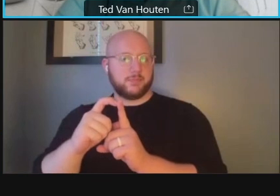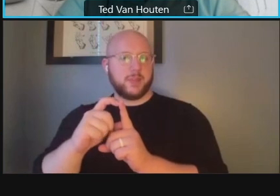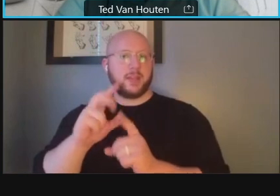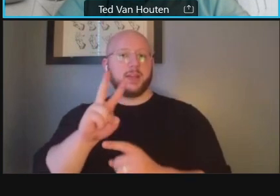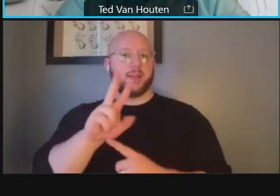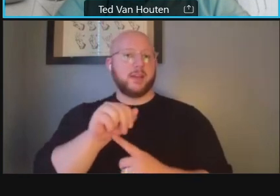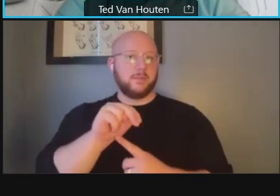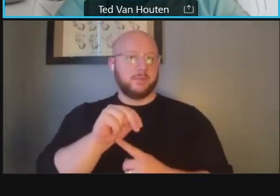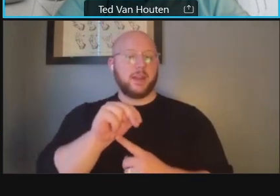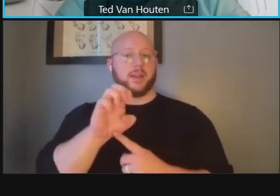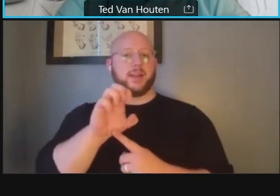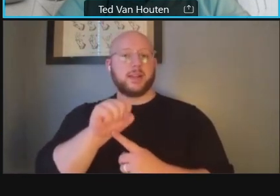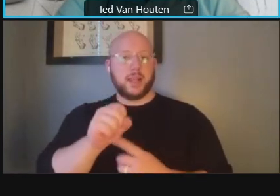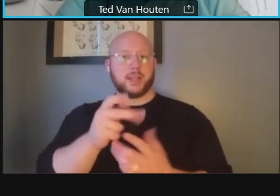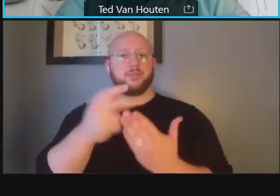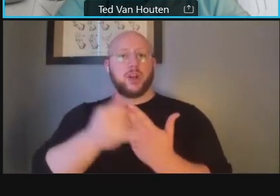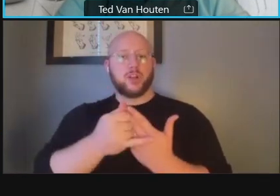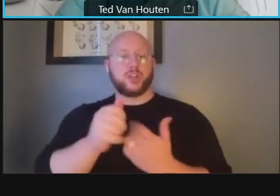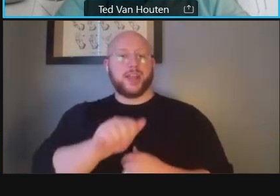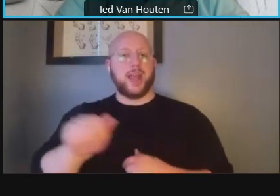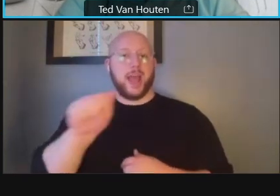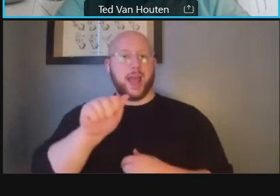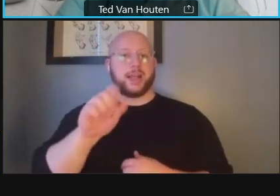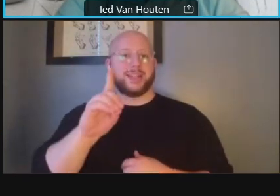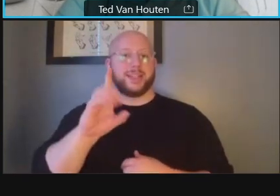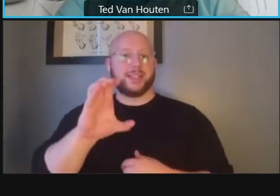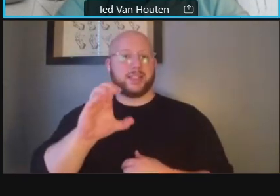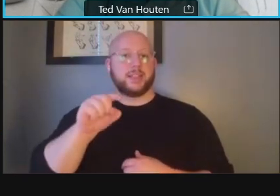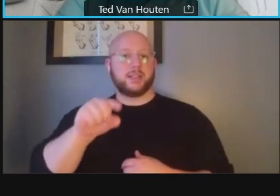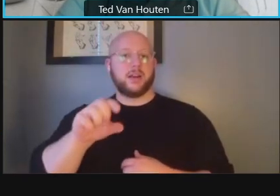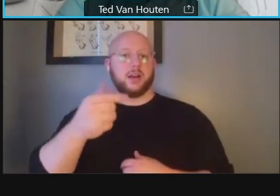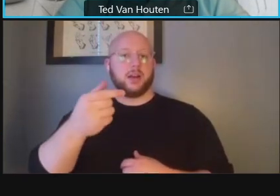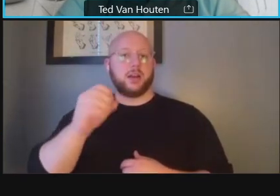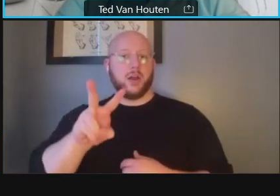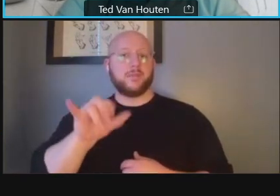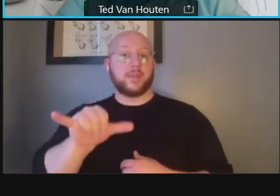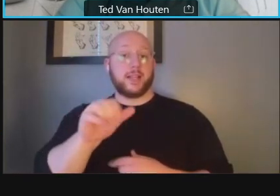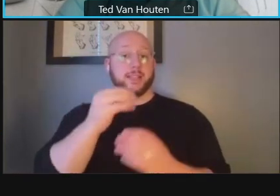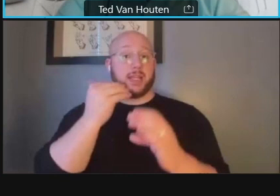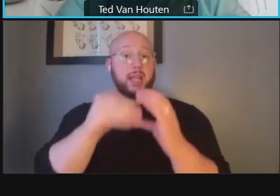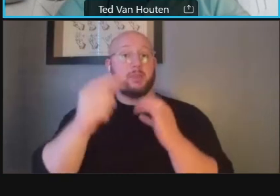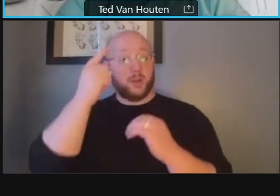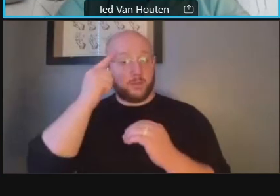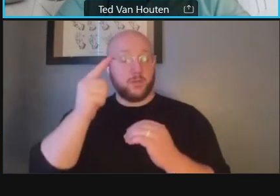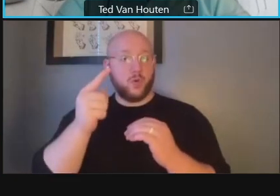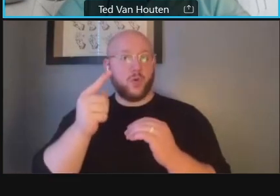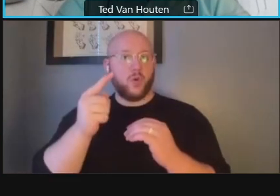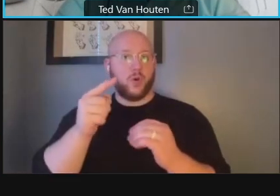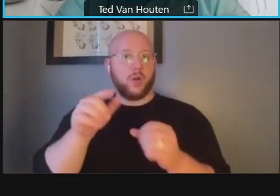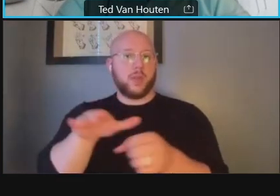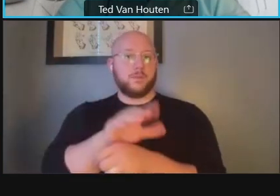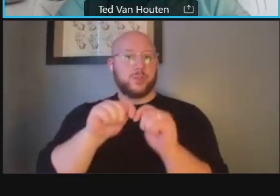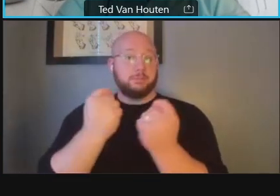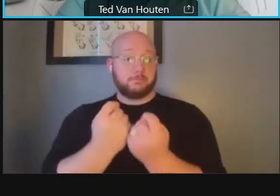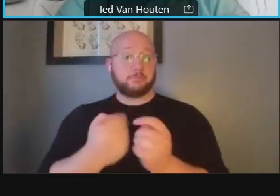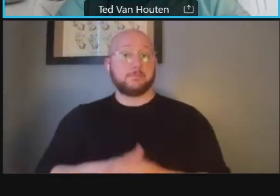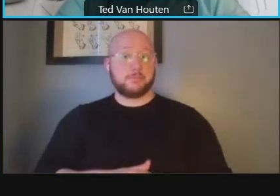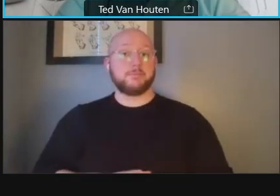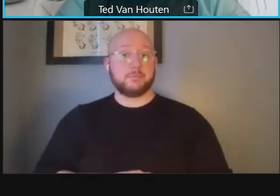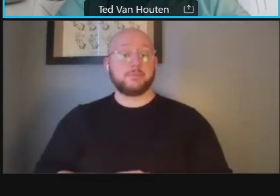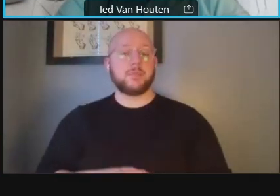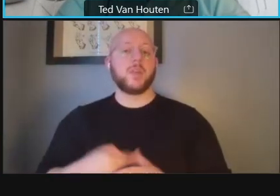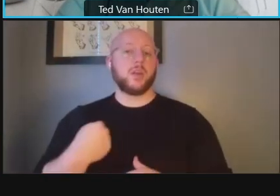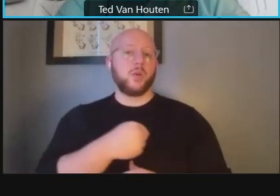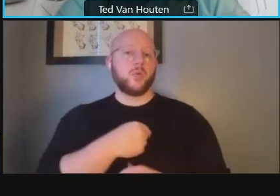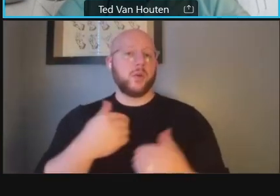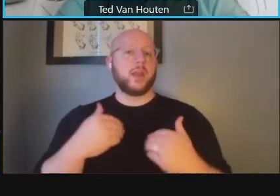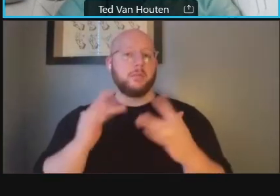dc.gov that is the email for the entire project team and then um we have our website tdot.dc.gov